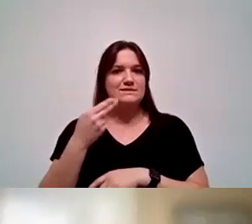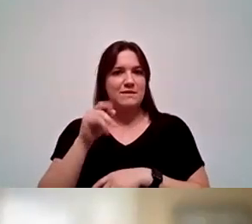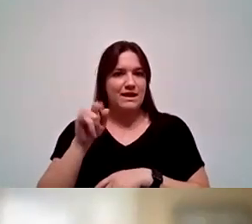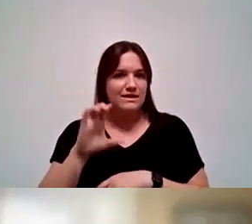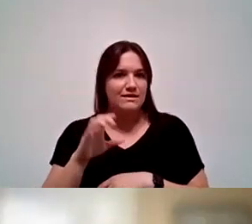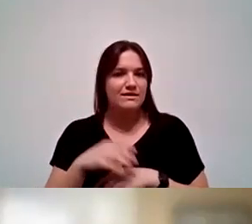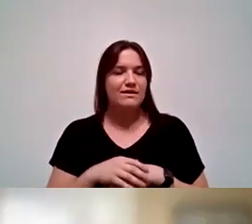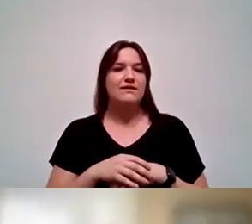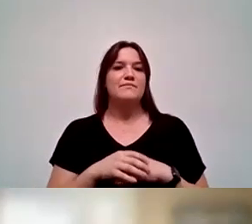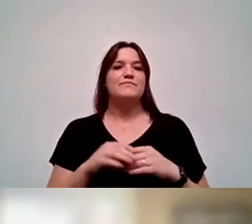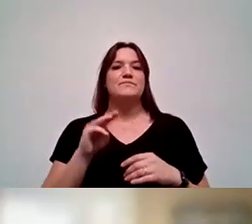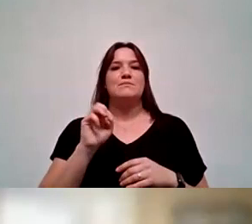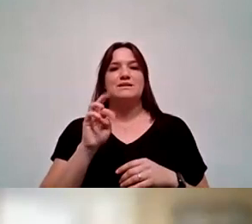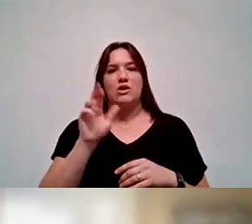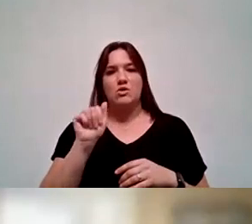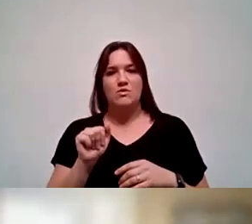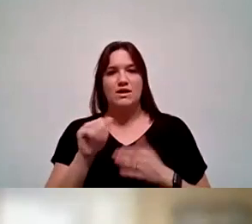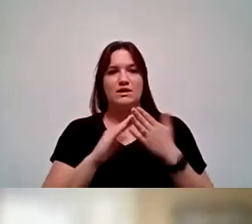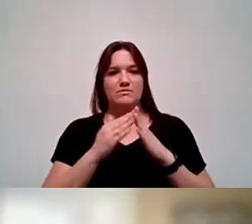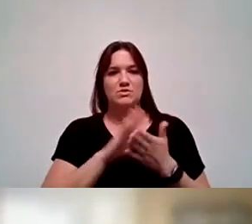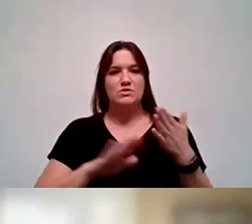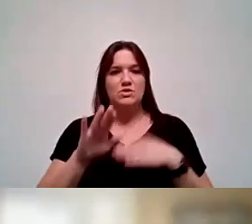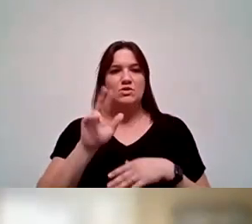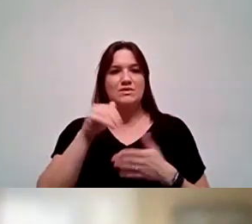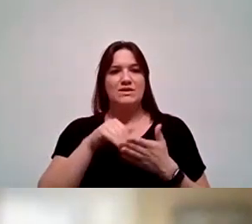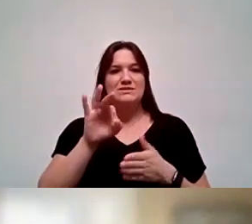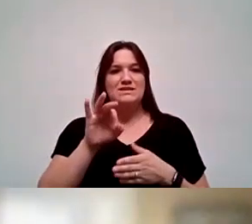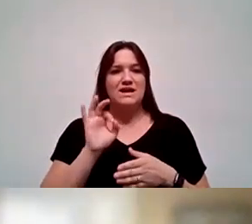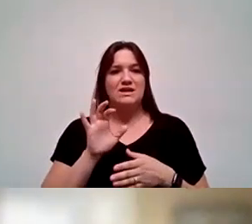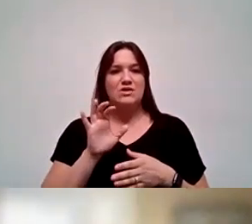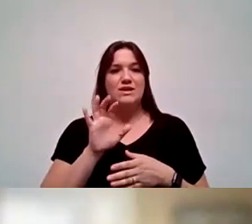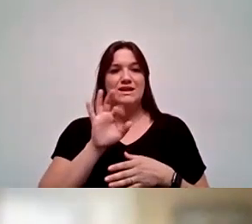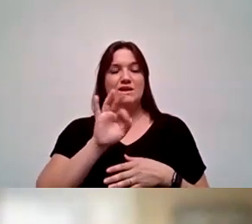Madera Community College coming in at 3,993 students,